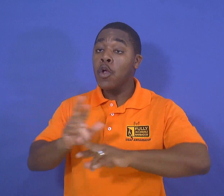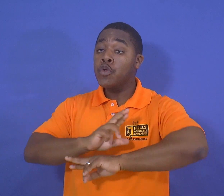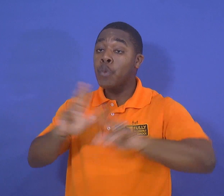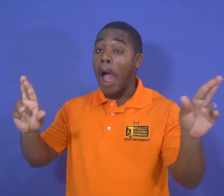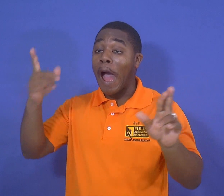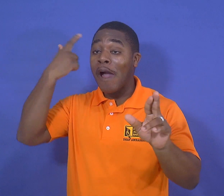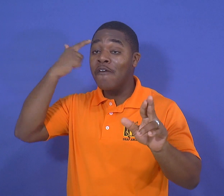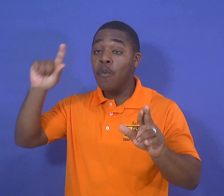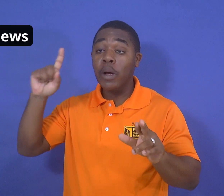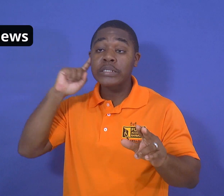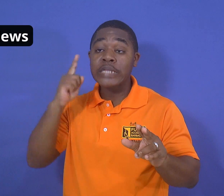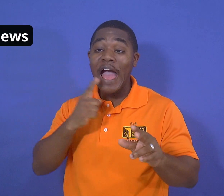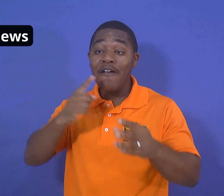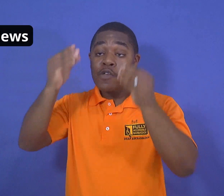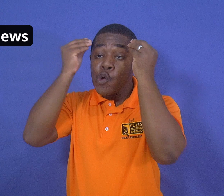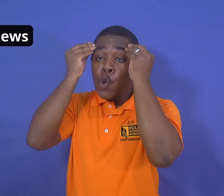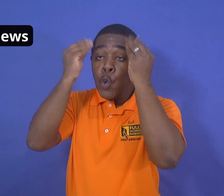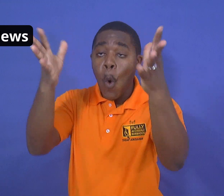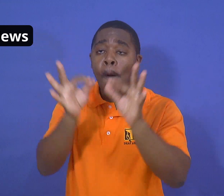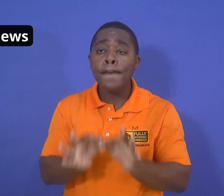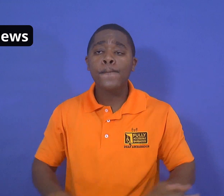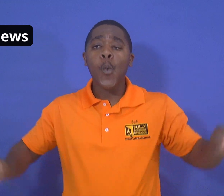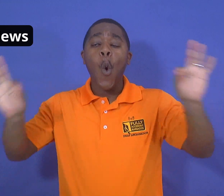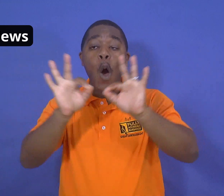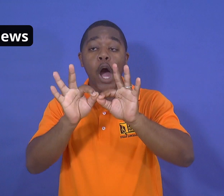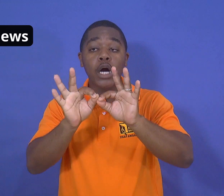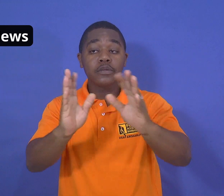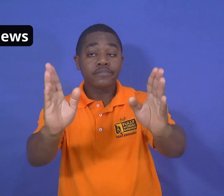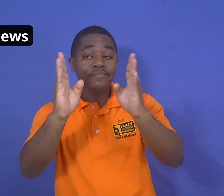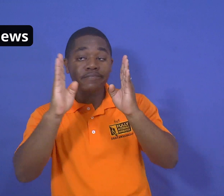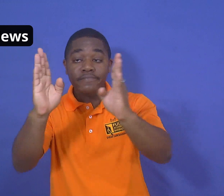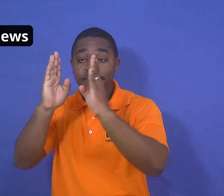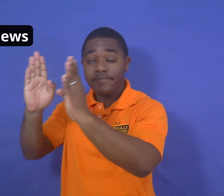now please give your attention to some important deaf news